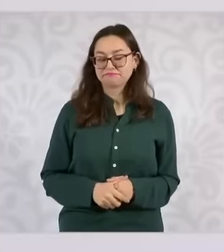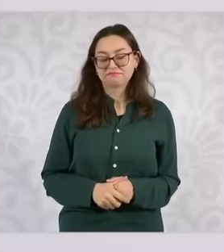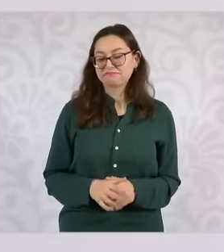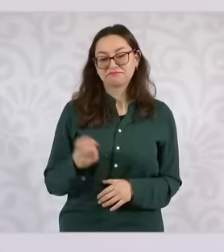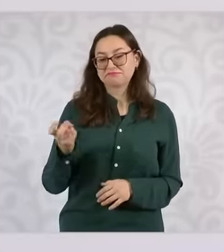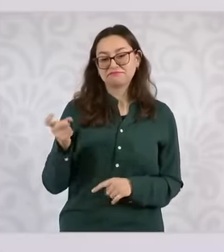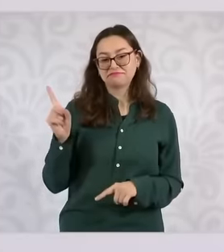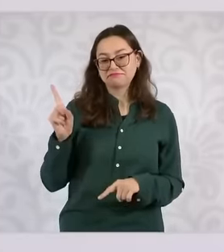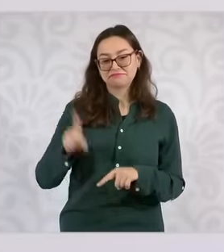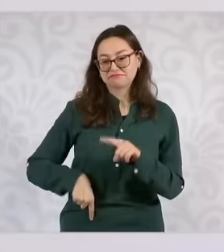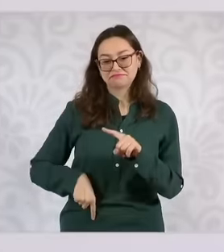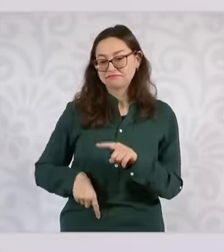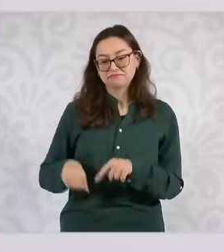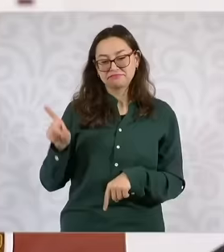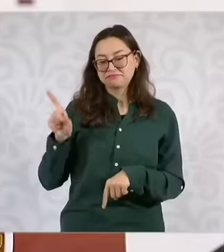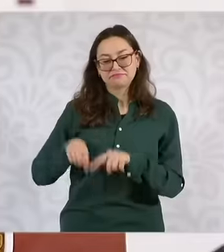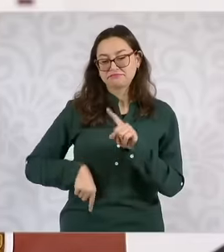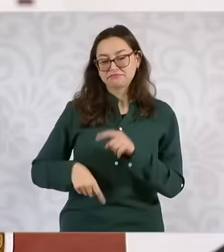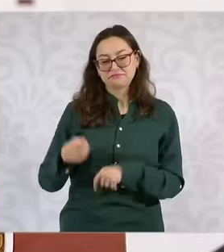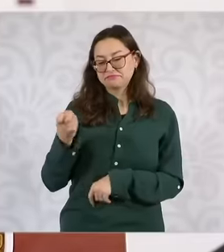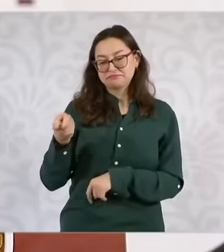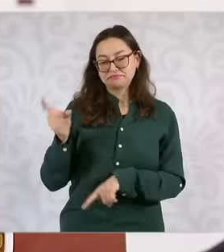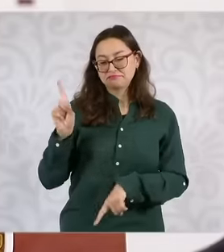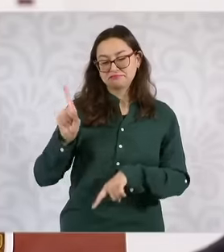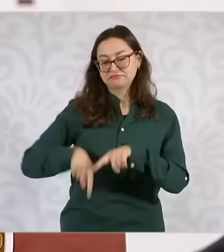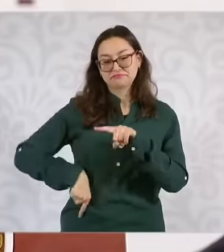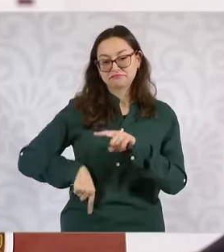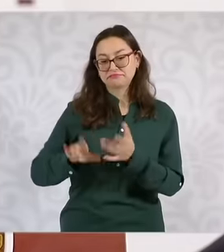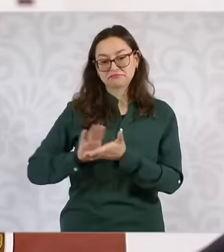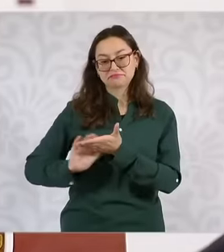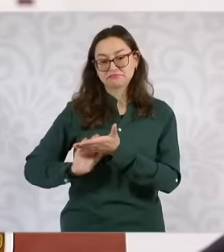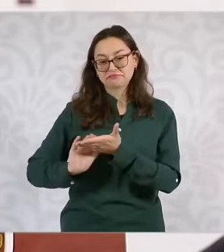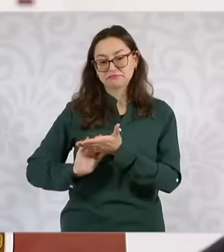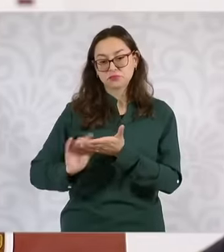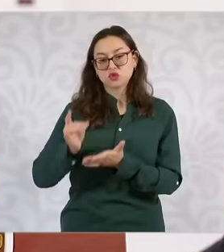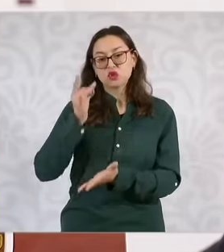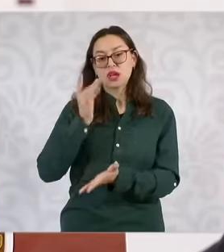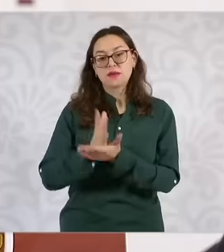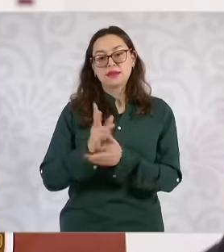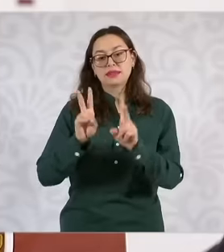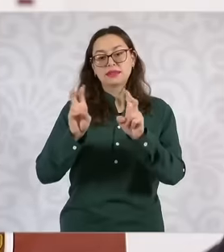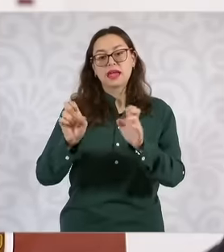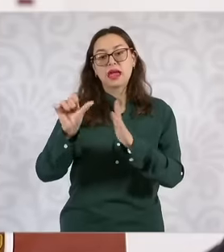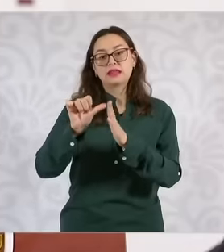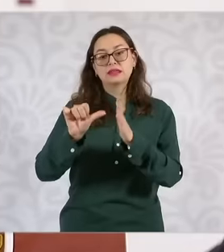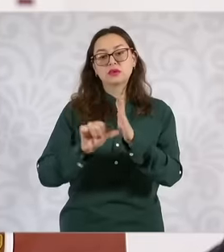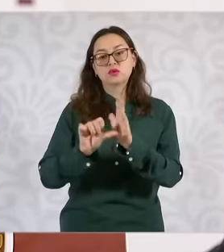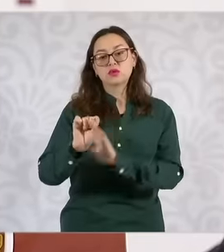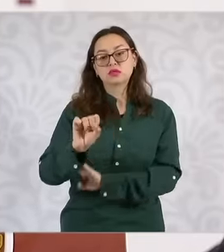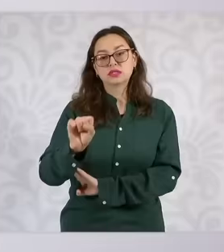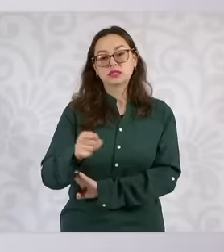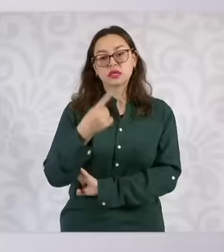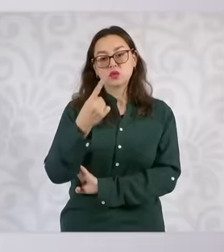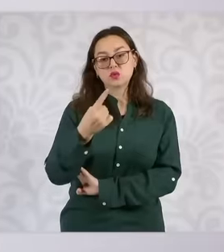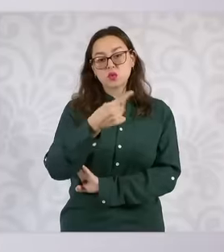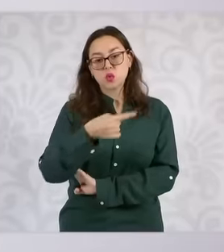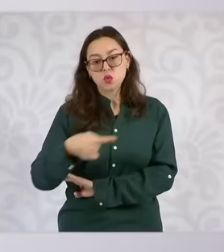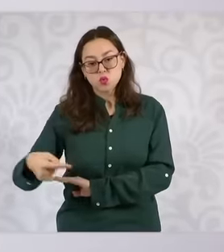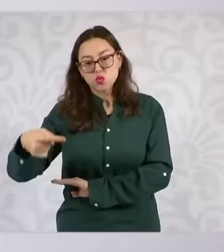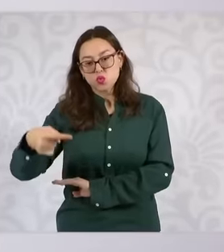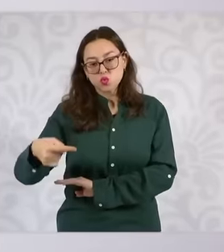this part of article 61 remains, paragraph one that the Constitution passes, the others I understand